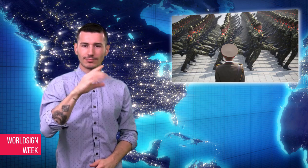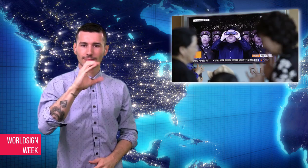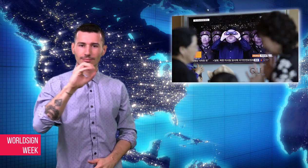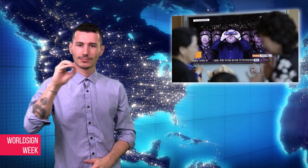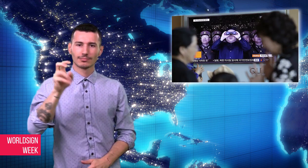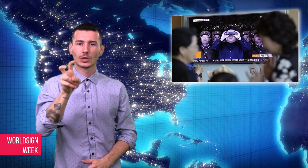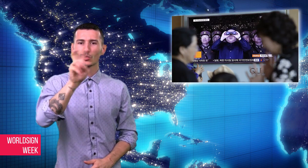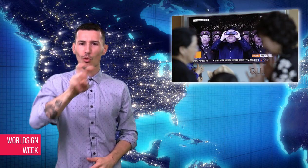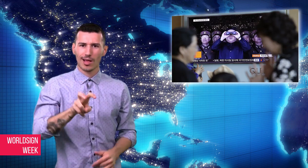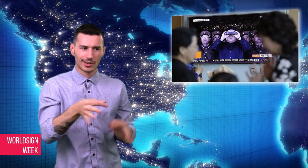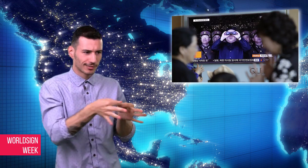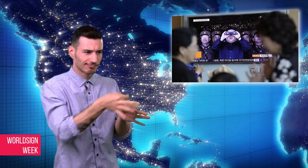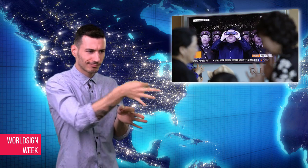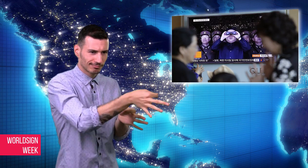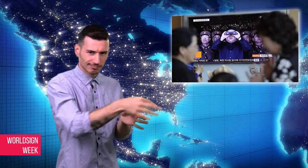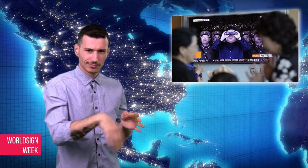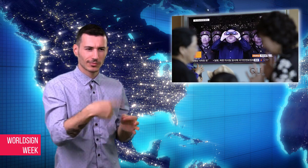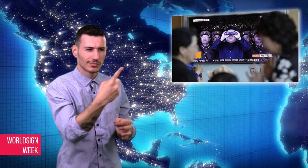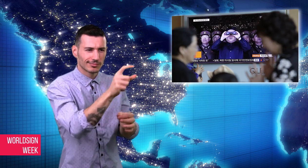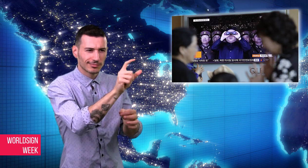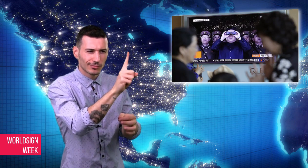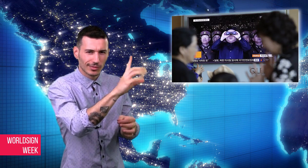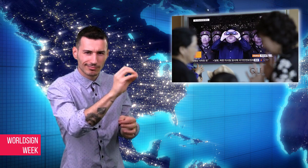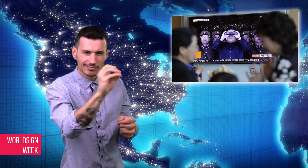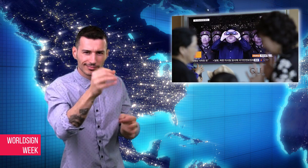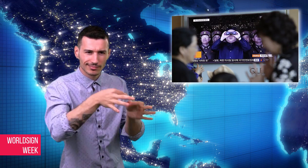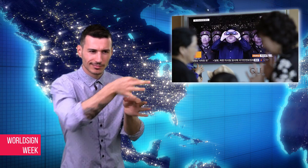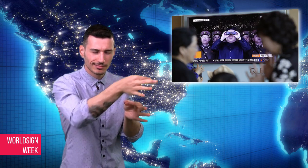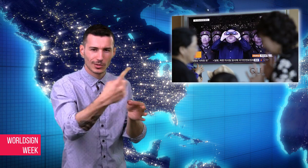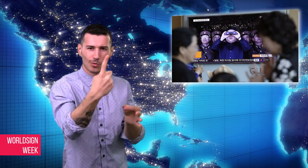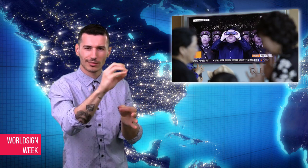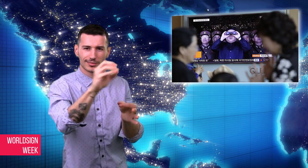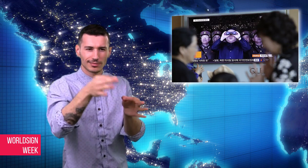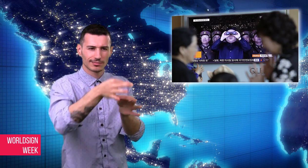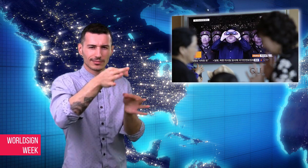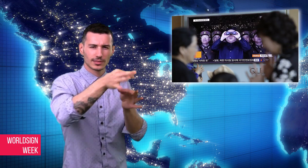Korea’s technology, however and lack of